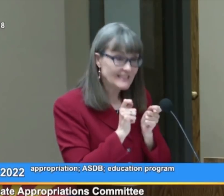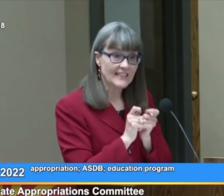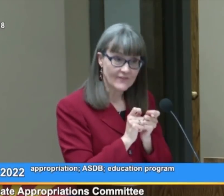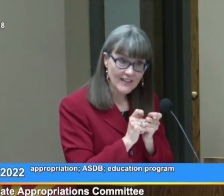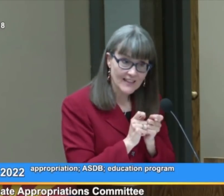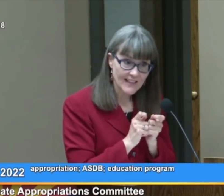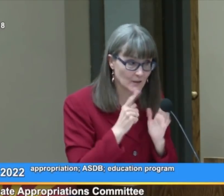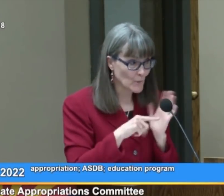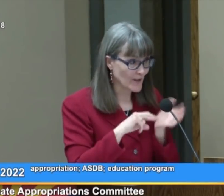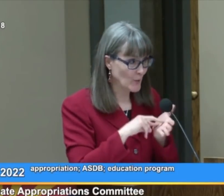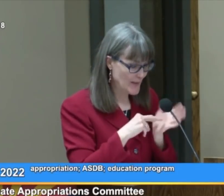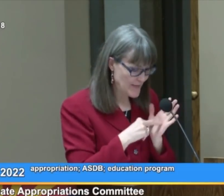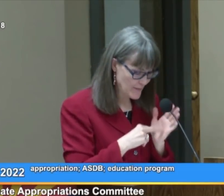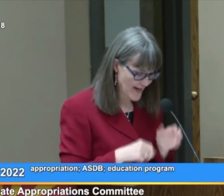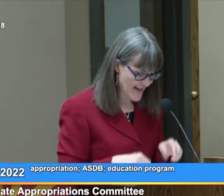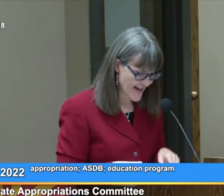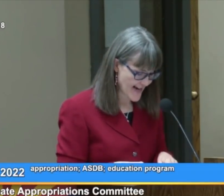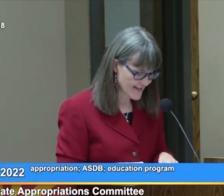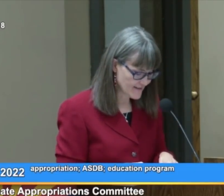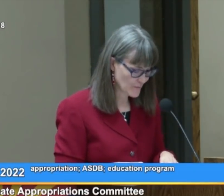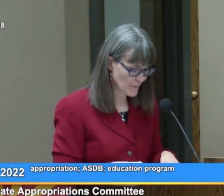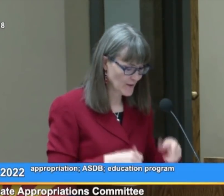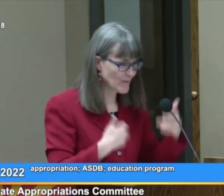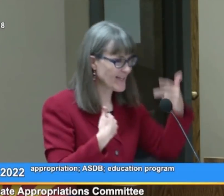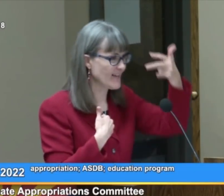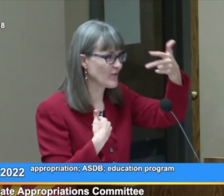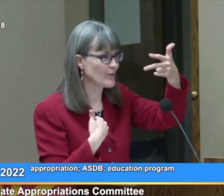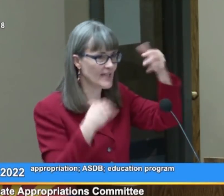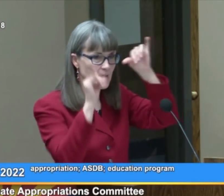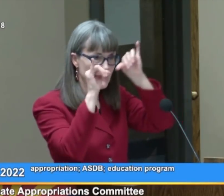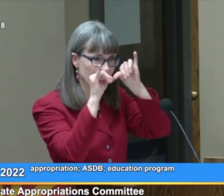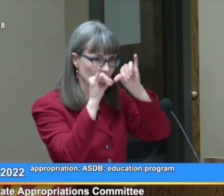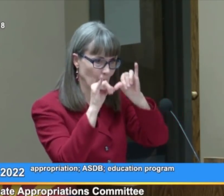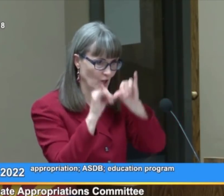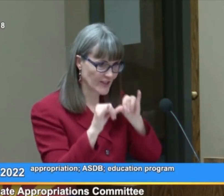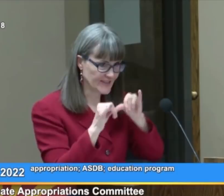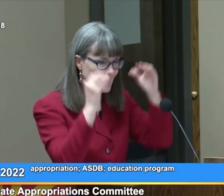Specifically, what do I mean by that? Well, we have three benchmarks